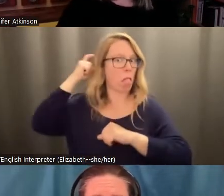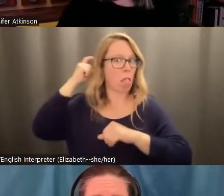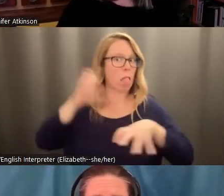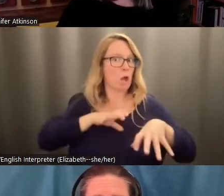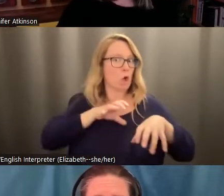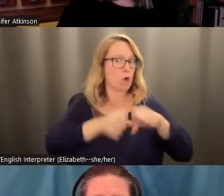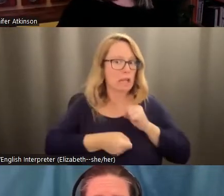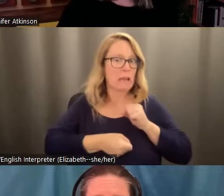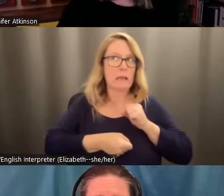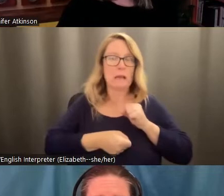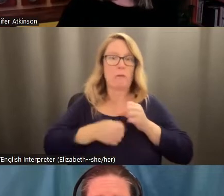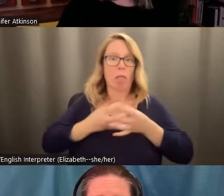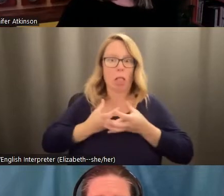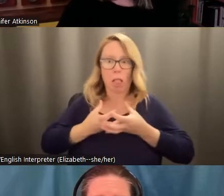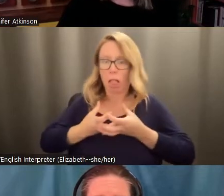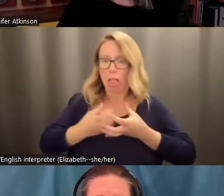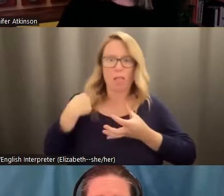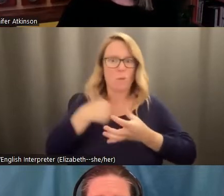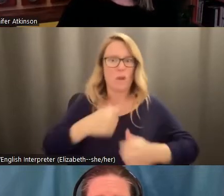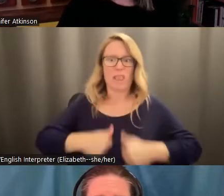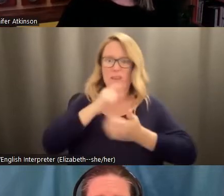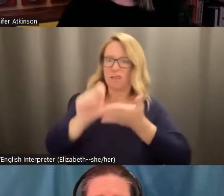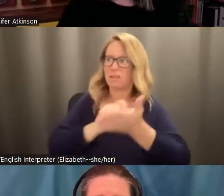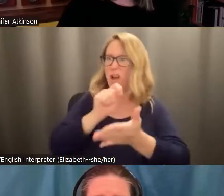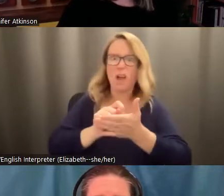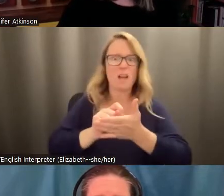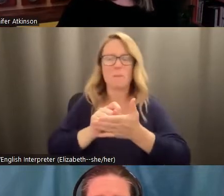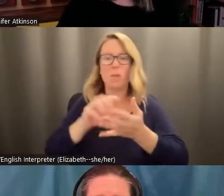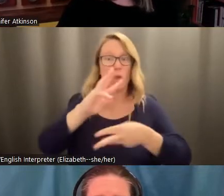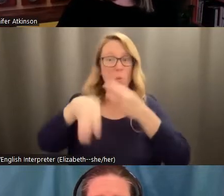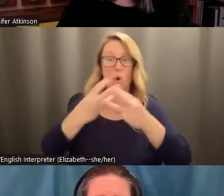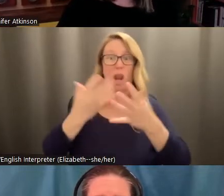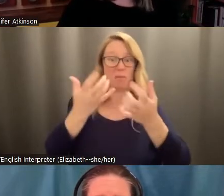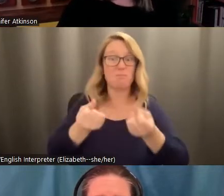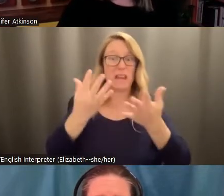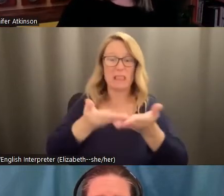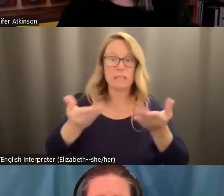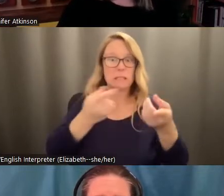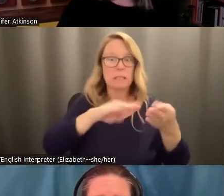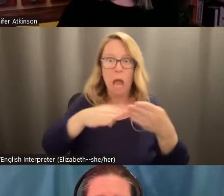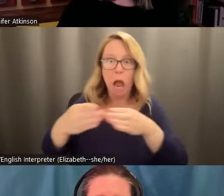from living through an age when a large part of the world is dying, and so much beauty is being destroyed.